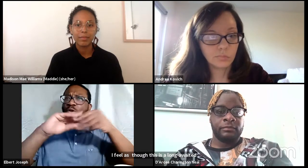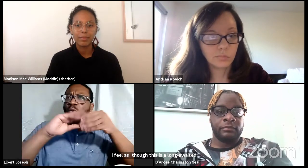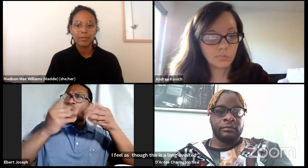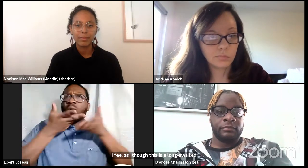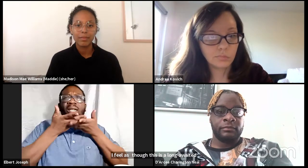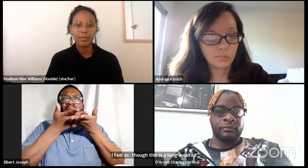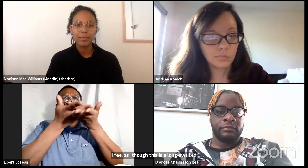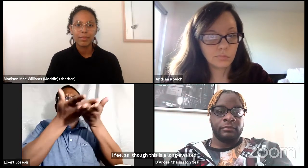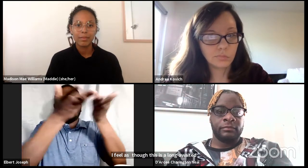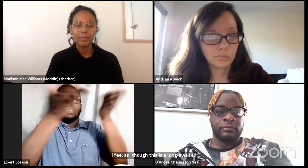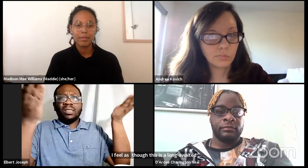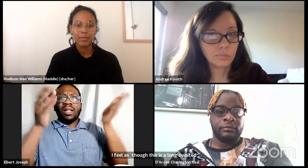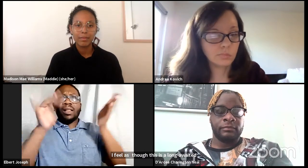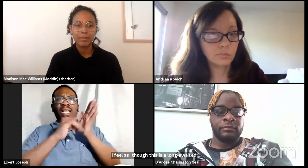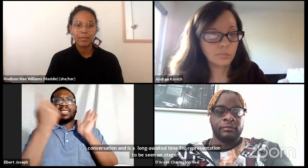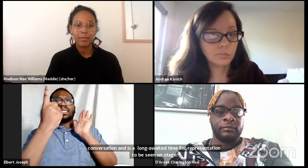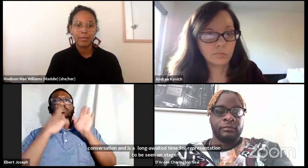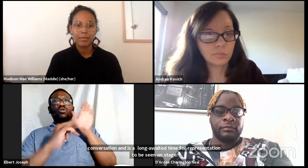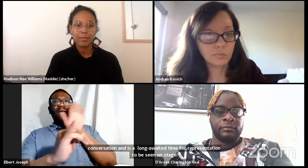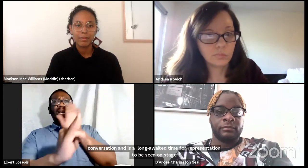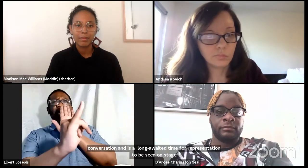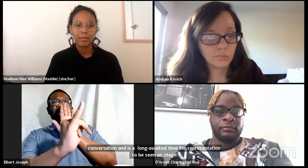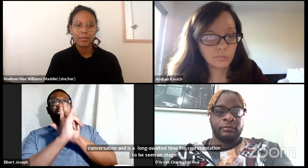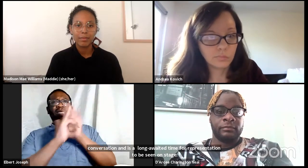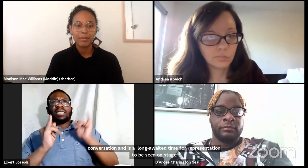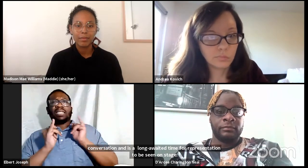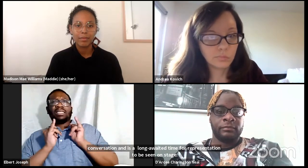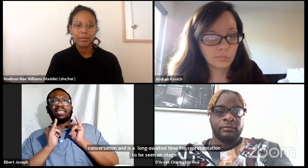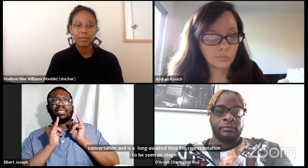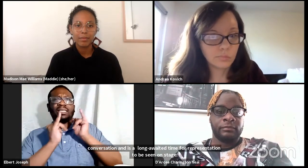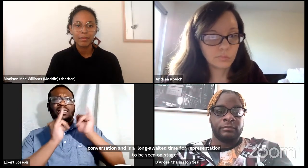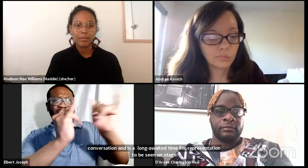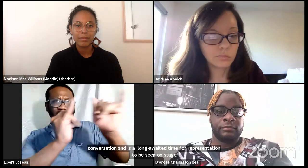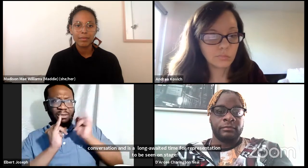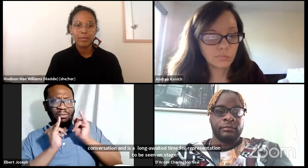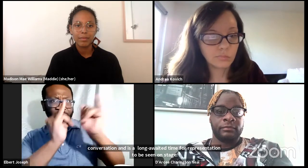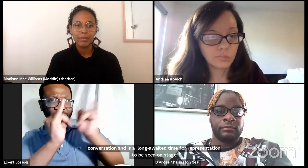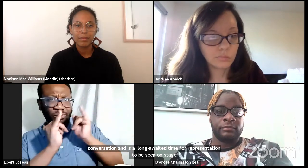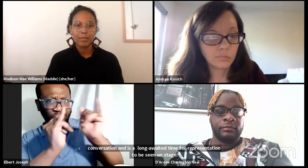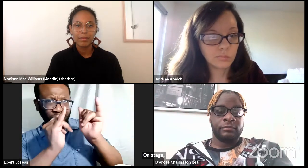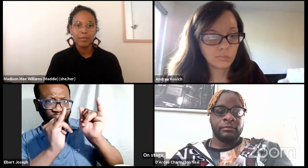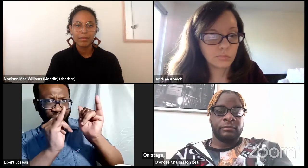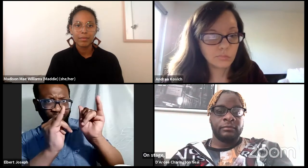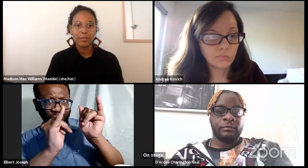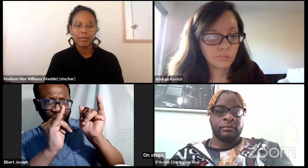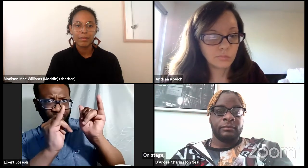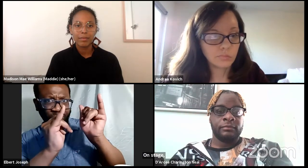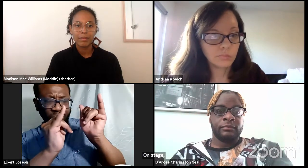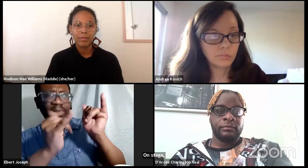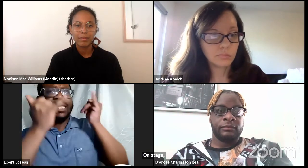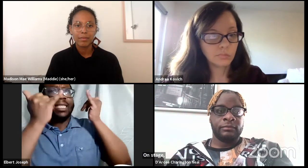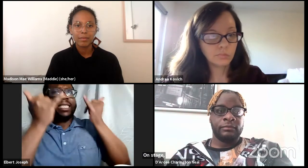On stage, in videos, in storytelling broadcast, our identities shall be shared.